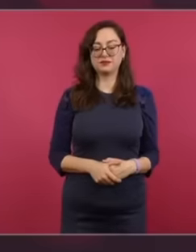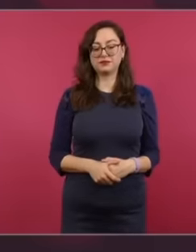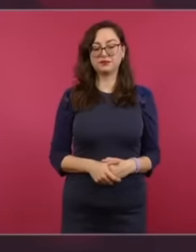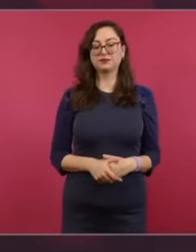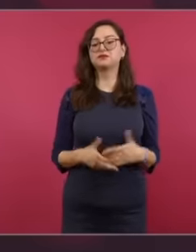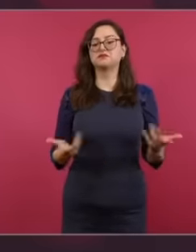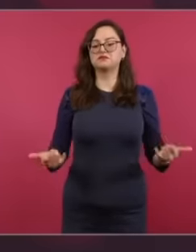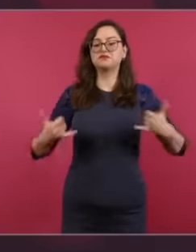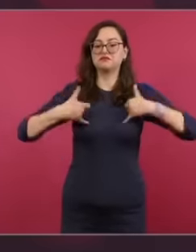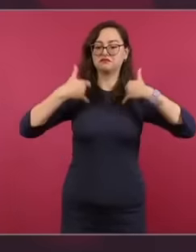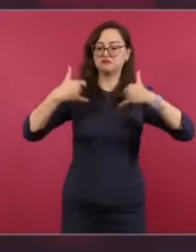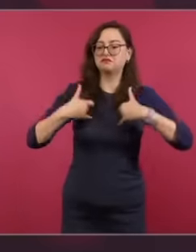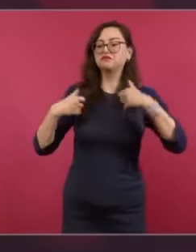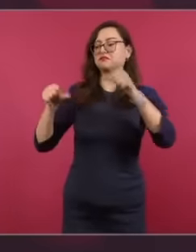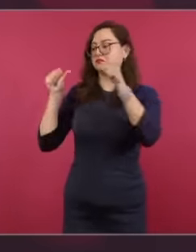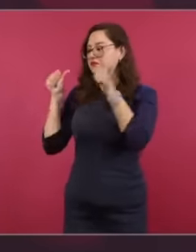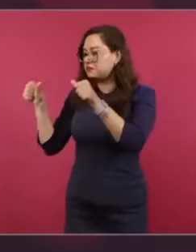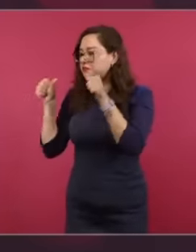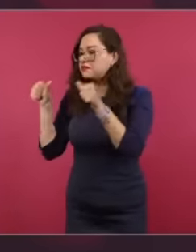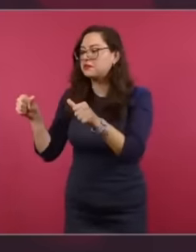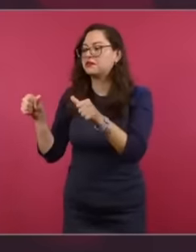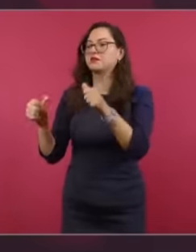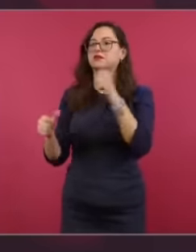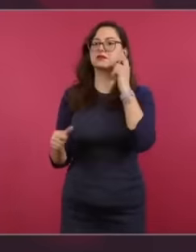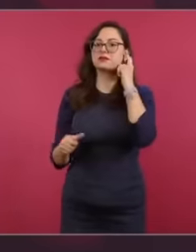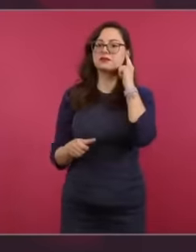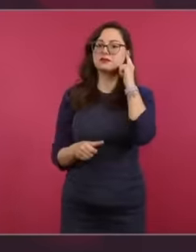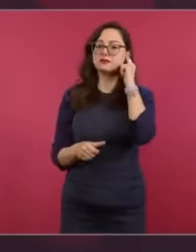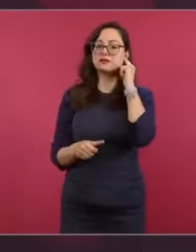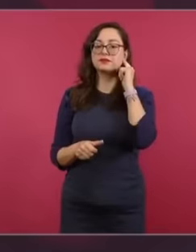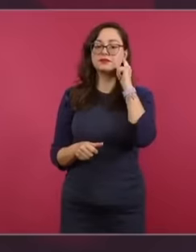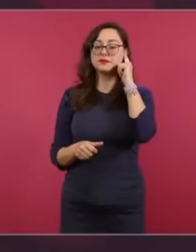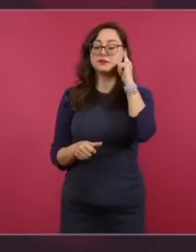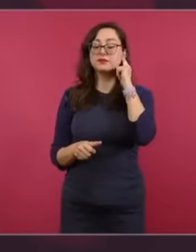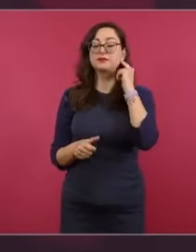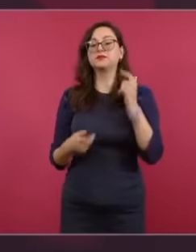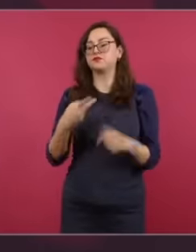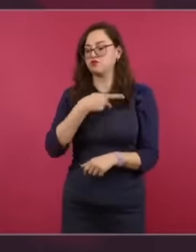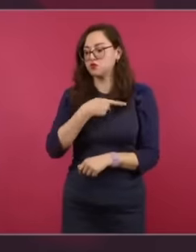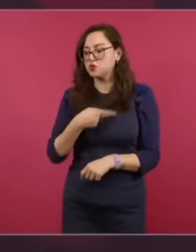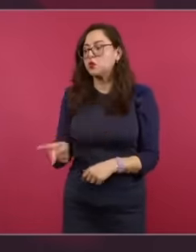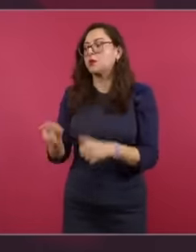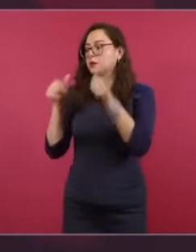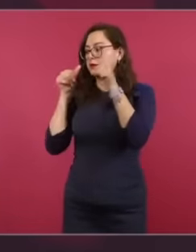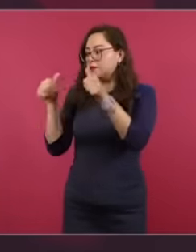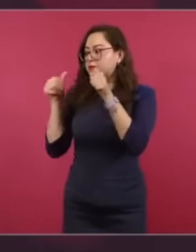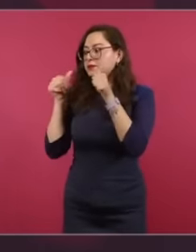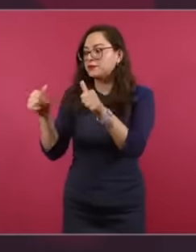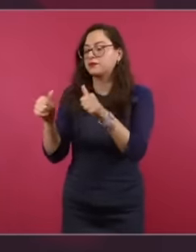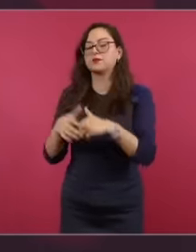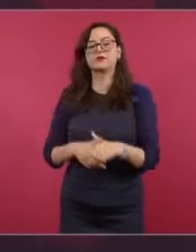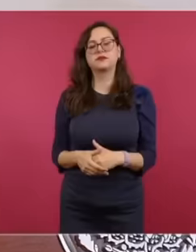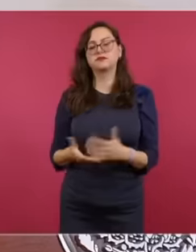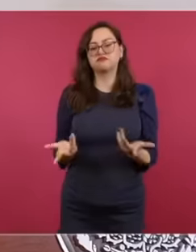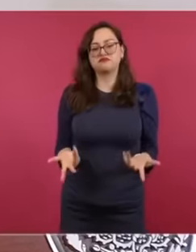to young people, of course, attending to the poorest, attending to the causes